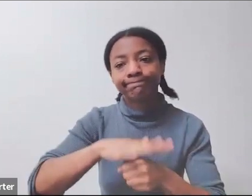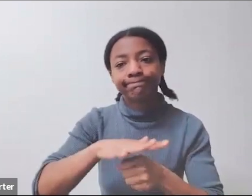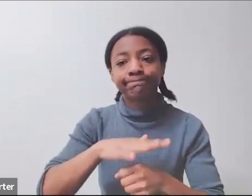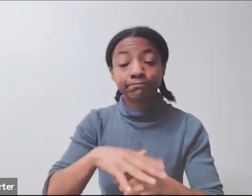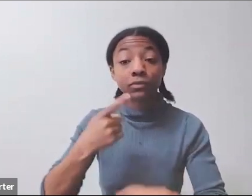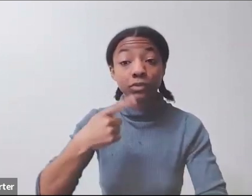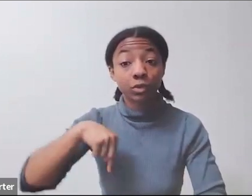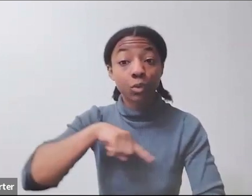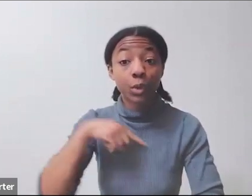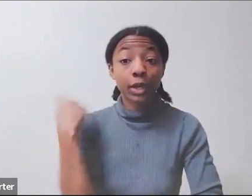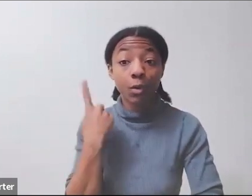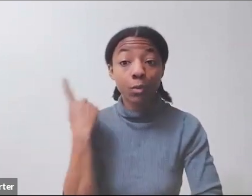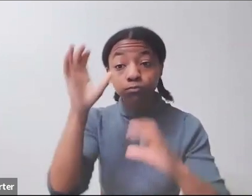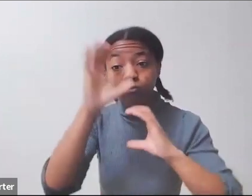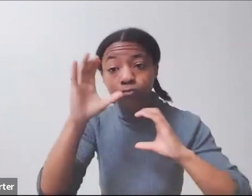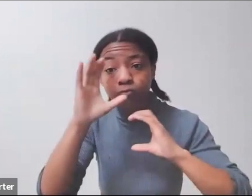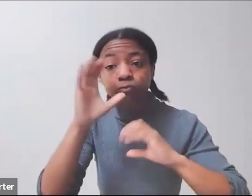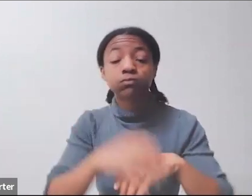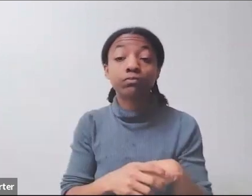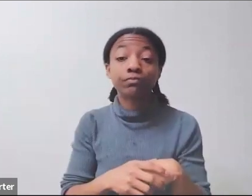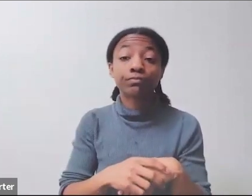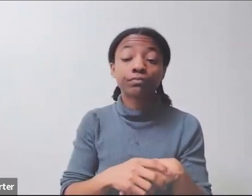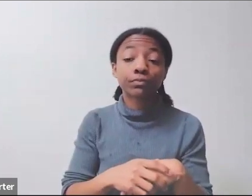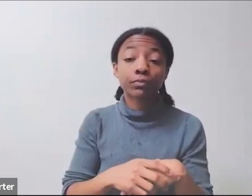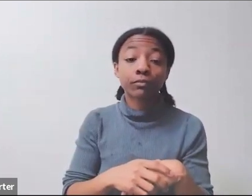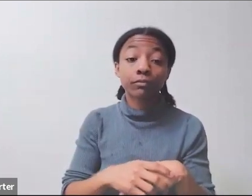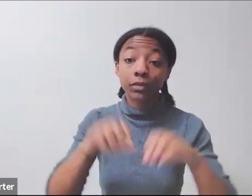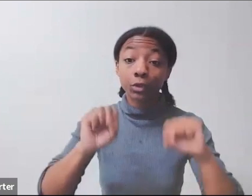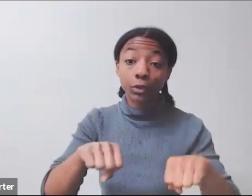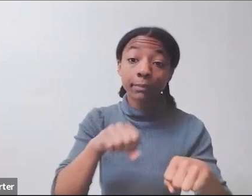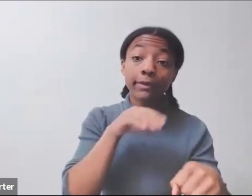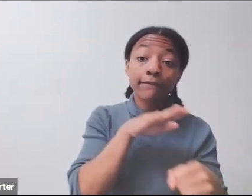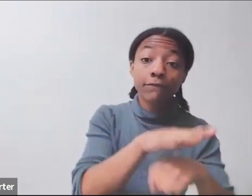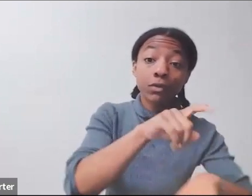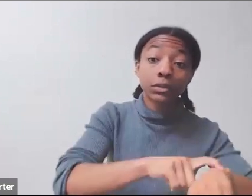specifically as full-time employees. I would say within the Bureau of Global Health,